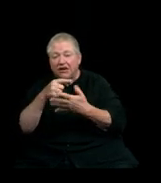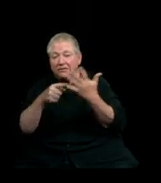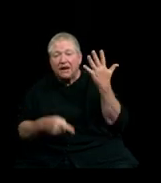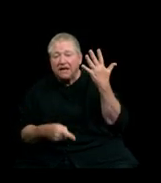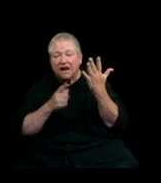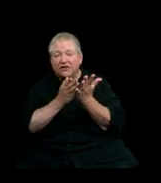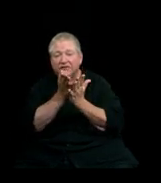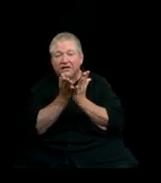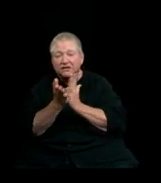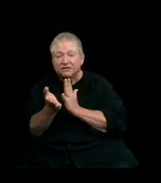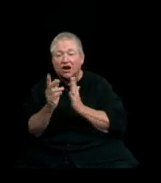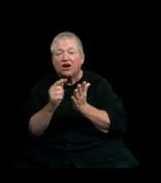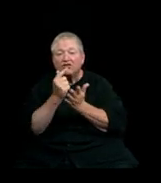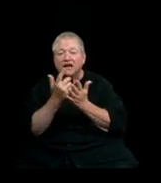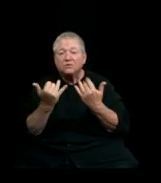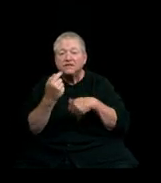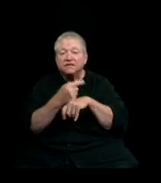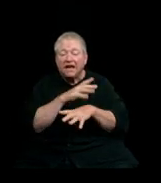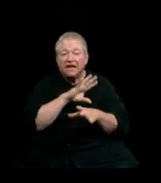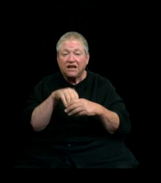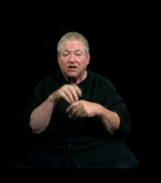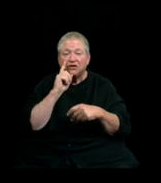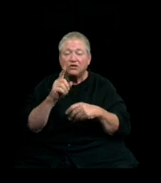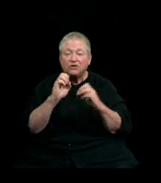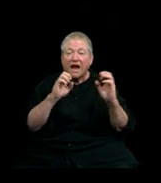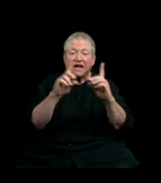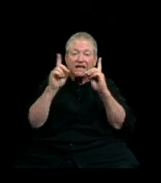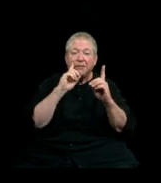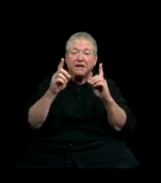Our graduates today include academic scholars and researchers,